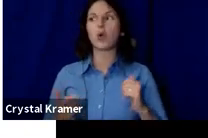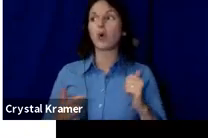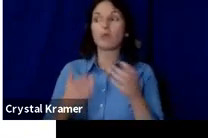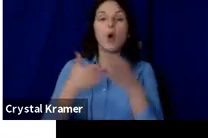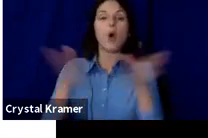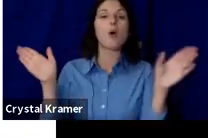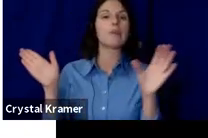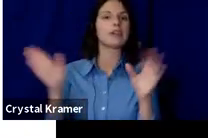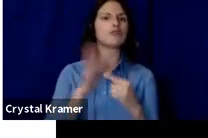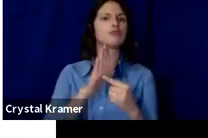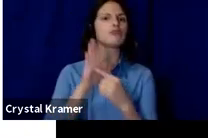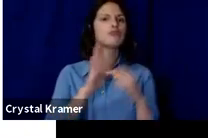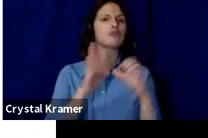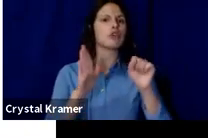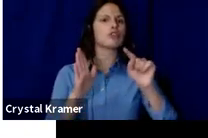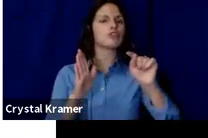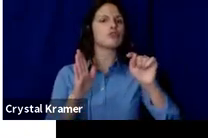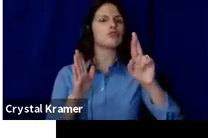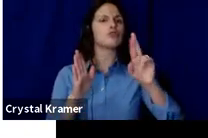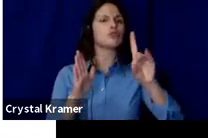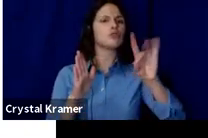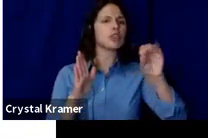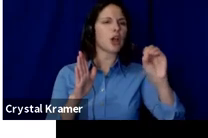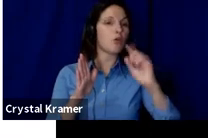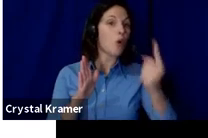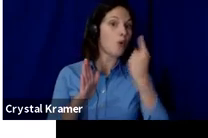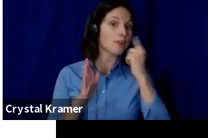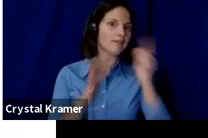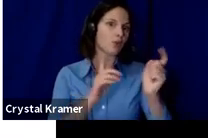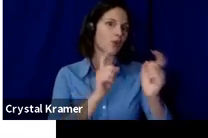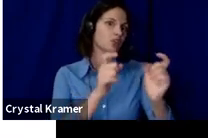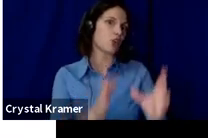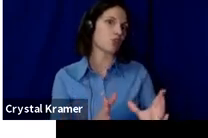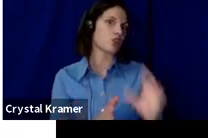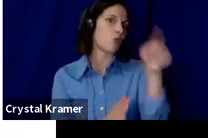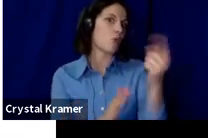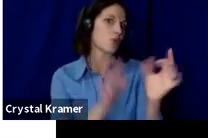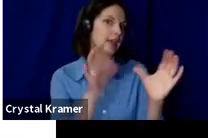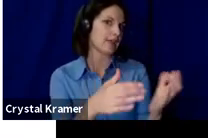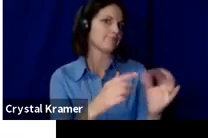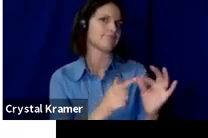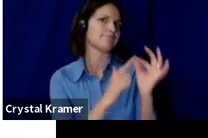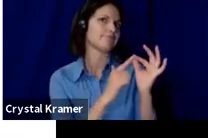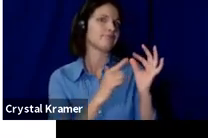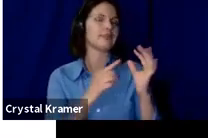are there ways in which you can share your experience with them?